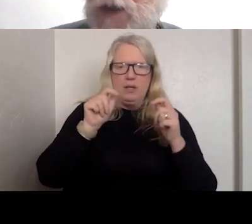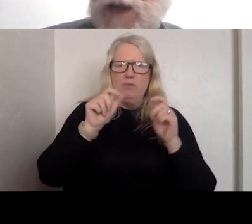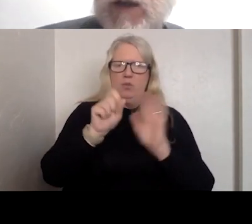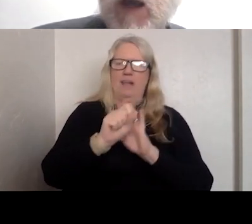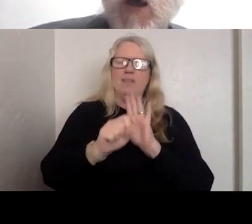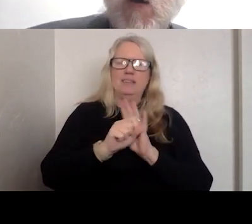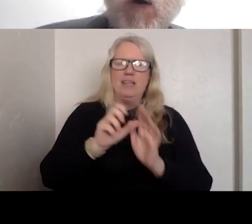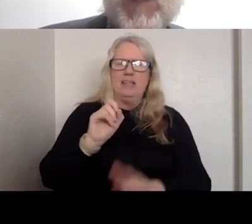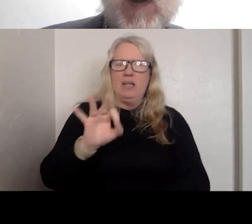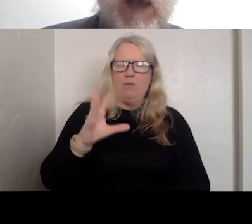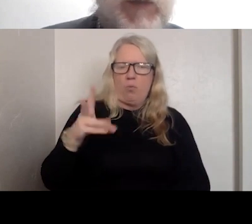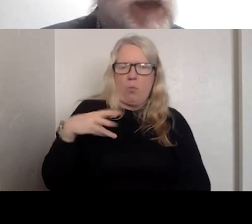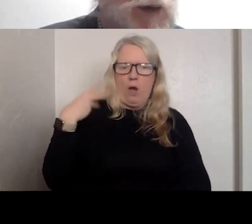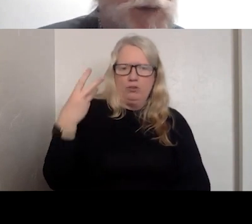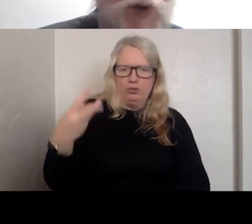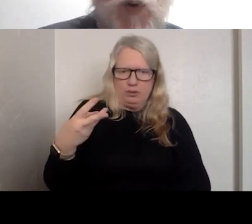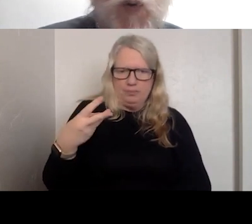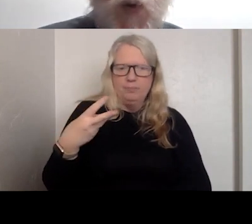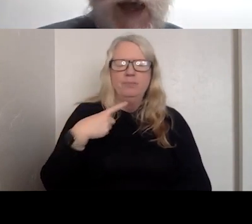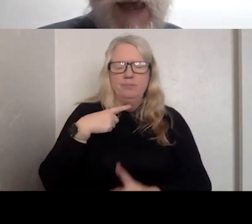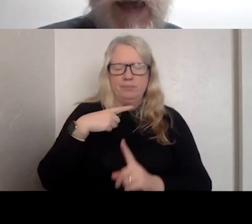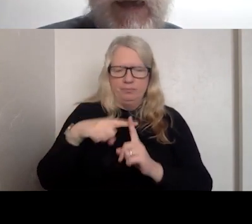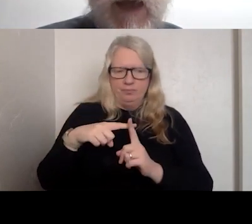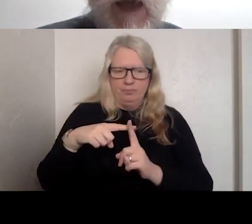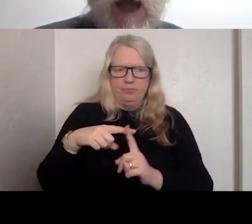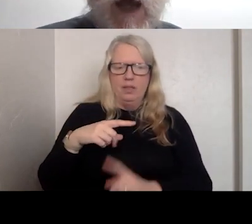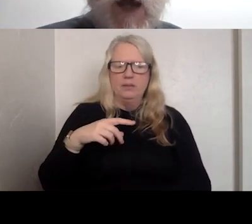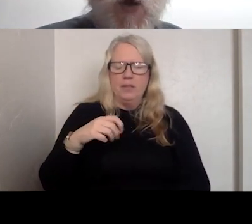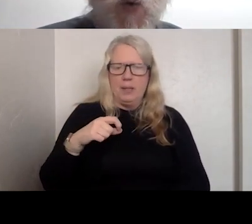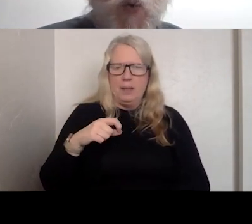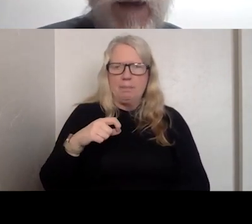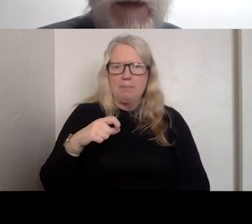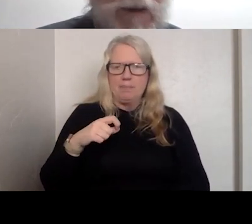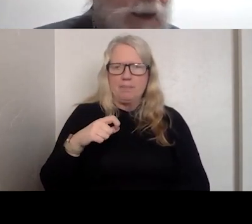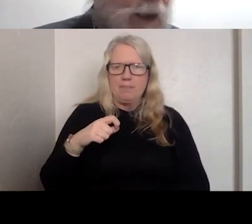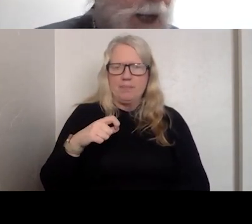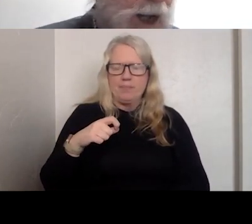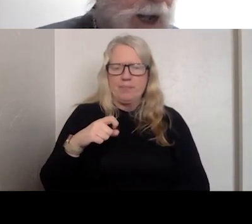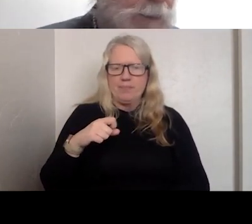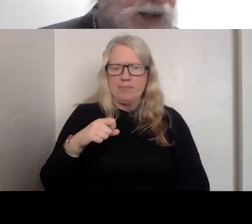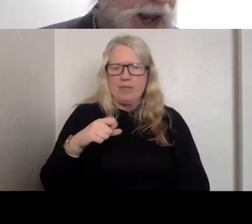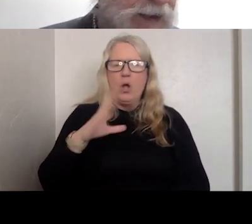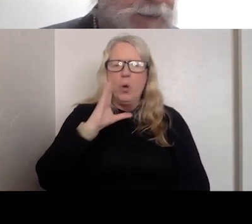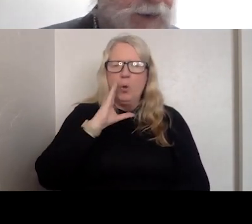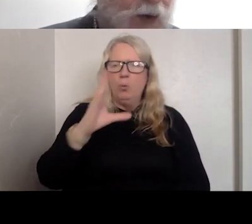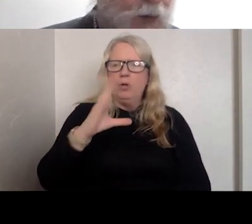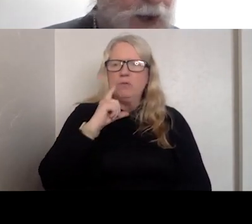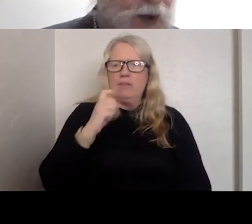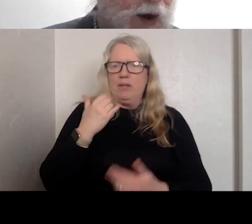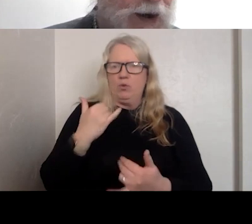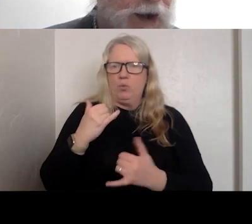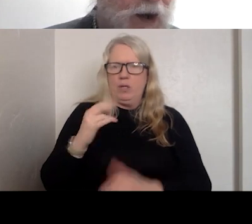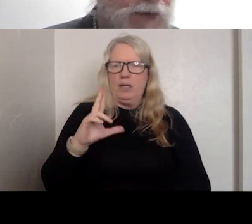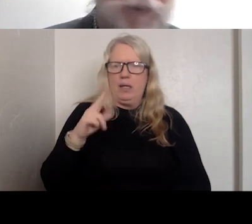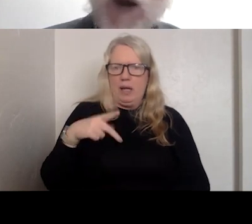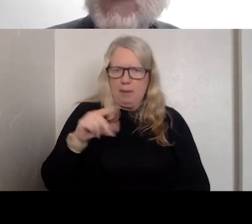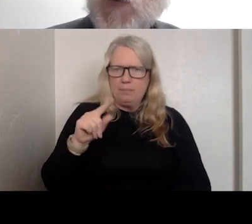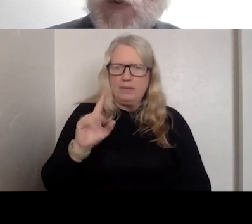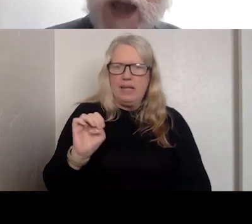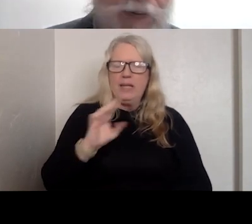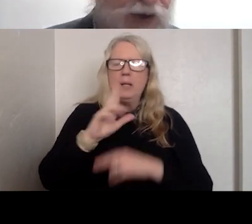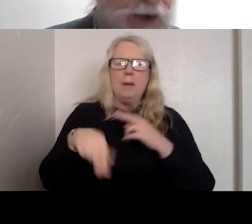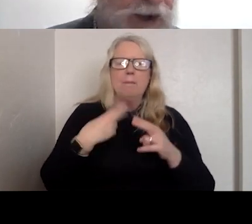ALSO, LET ME GIVE YOU A QUICK UPDATE REGARDING THE PRESS 3 OPTION